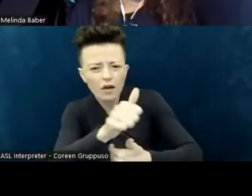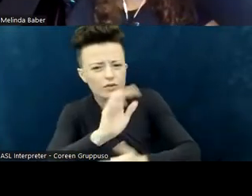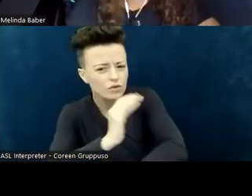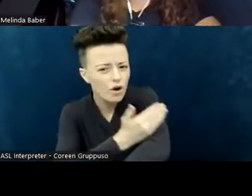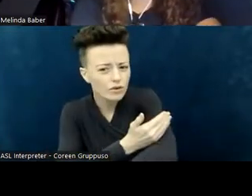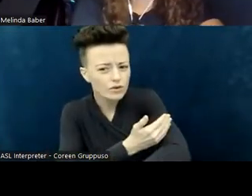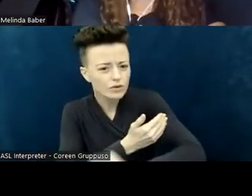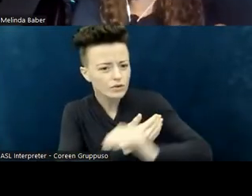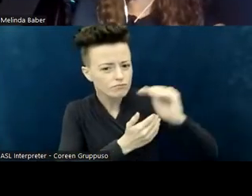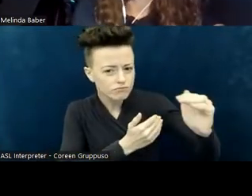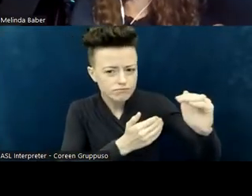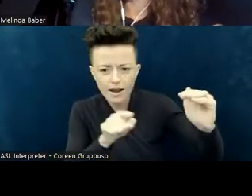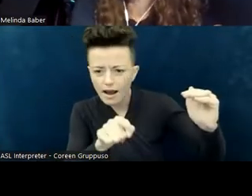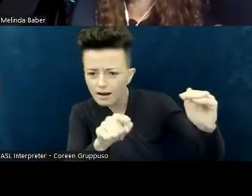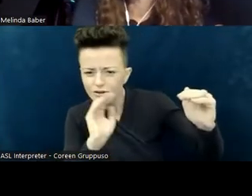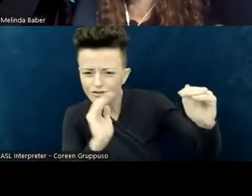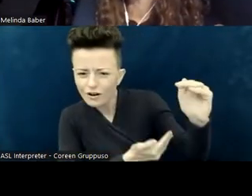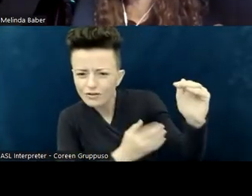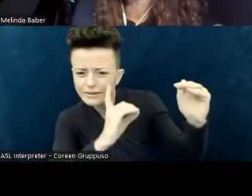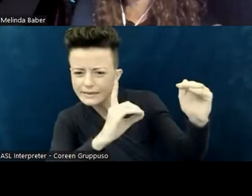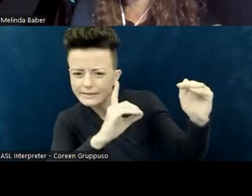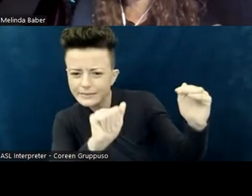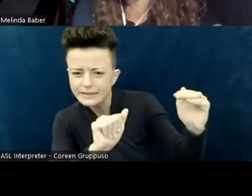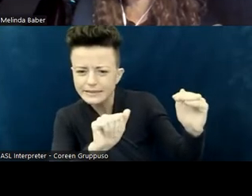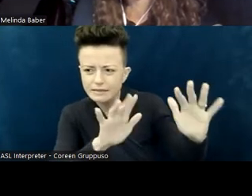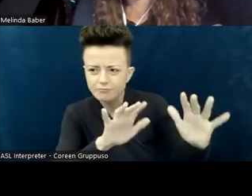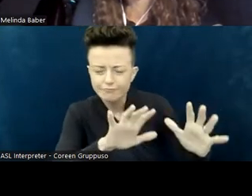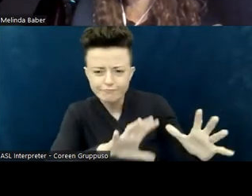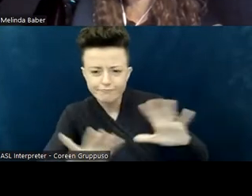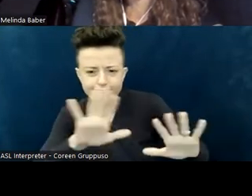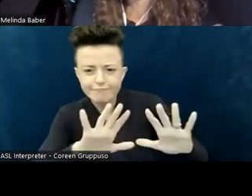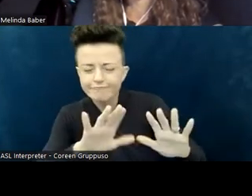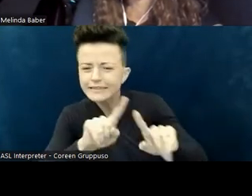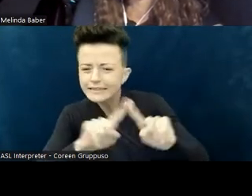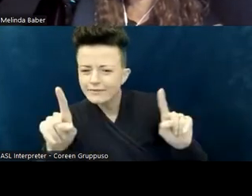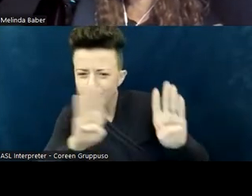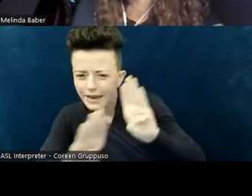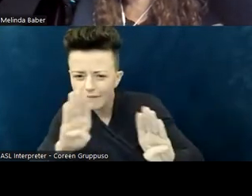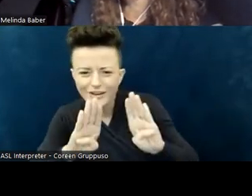with intellectual disabilities who behaved in non-typical ways. The group of us walking into restaurants was